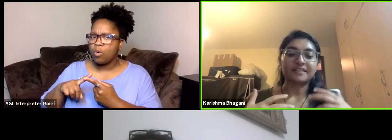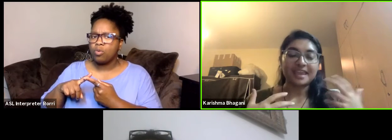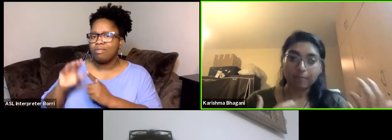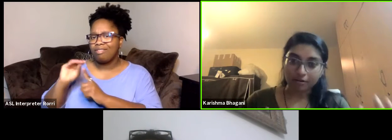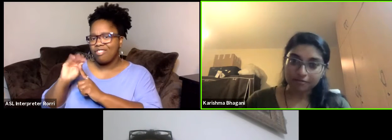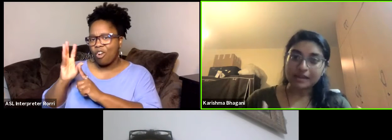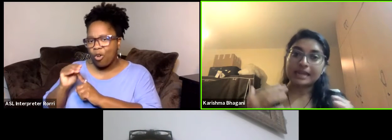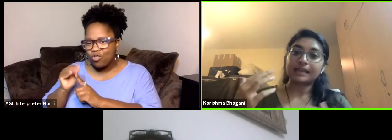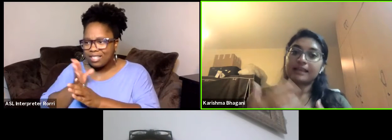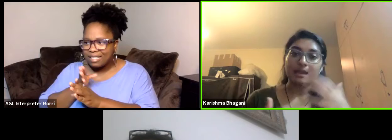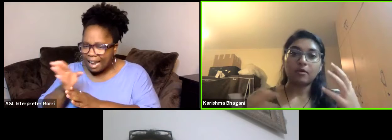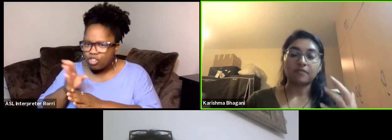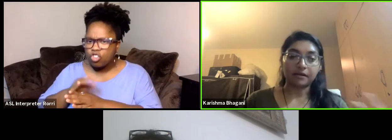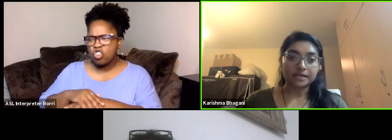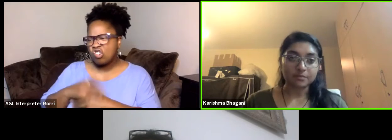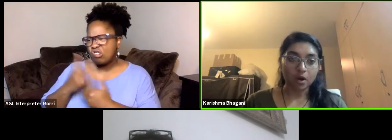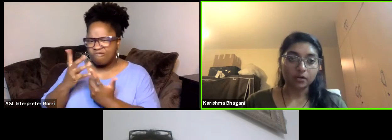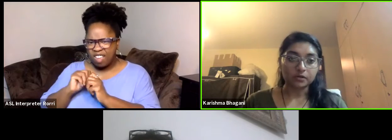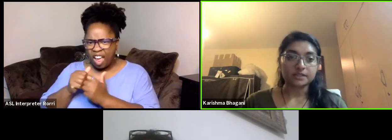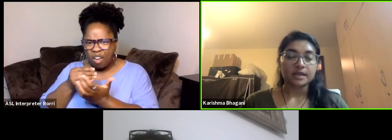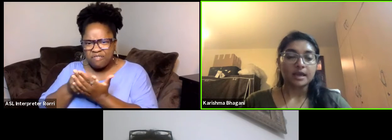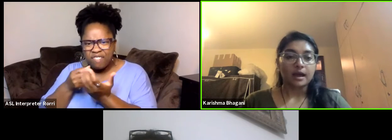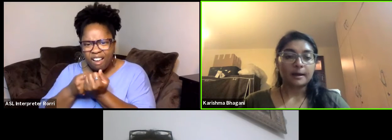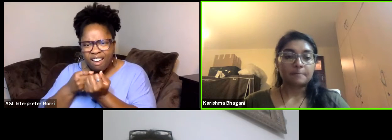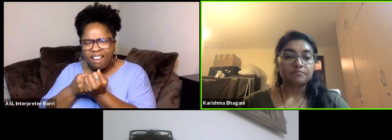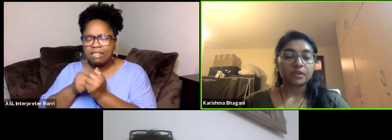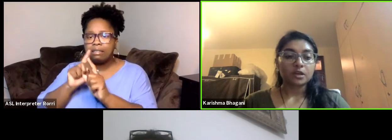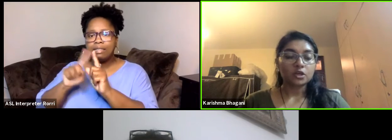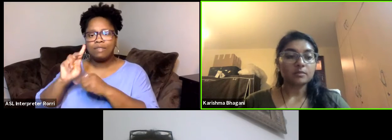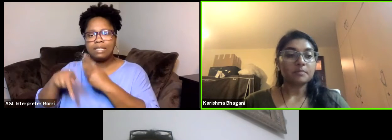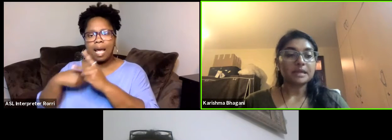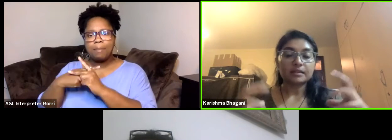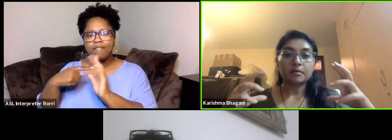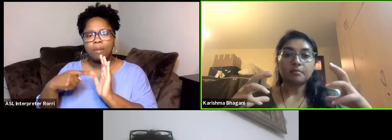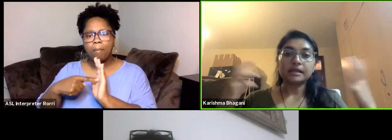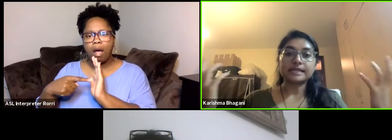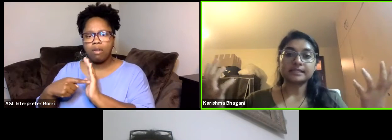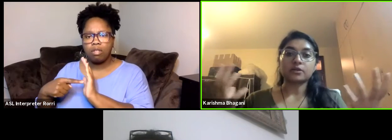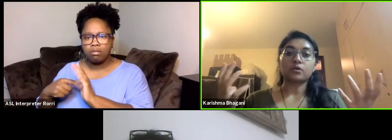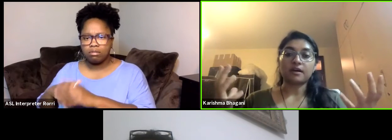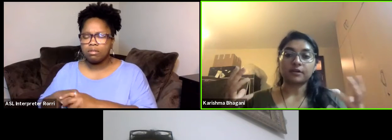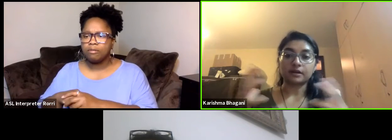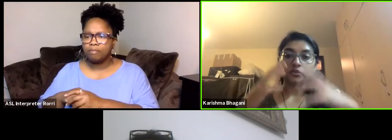thinking about funding and thinking about various models. The Middle East end North Africans